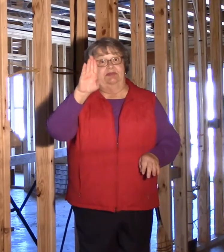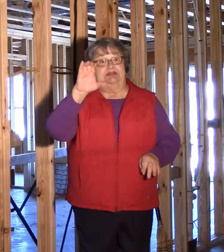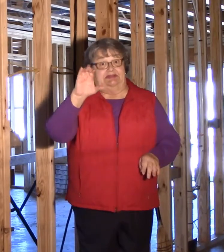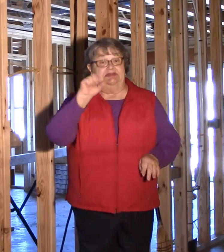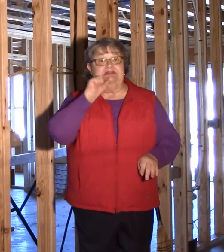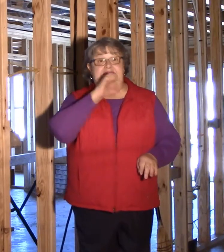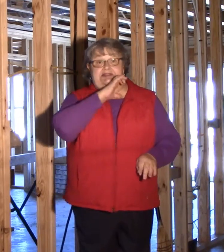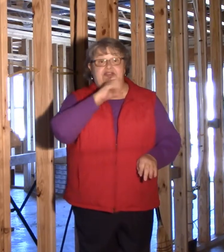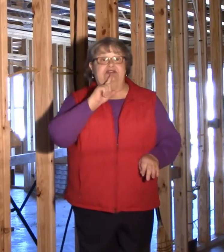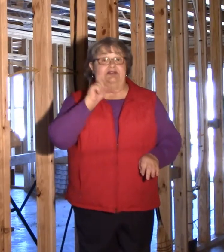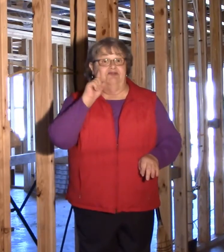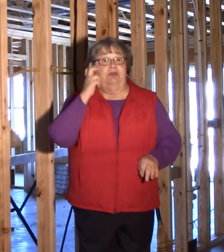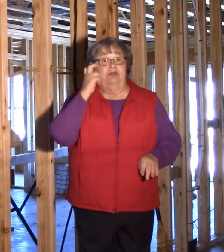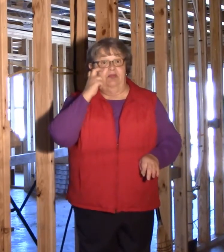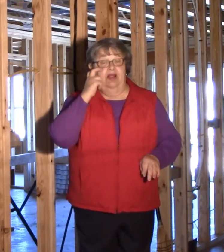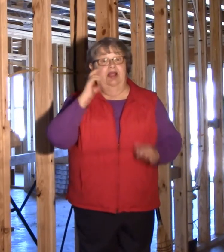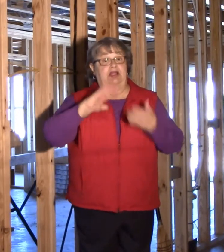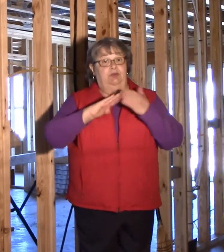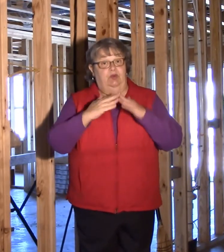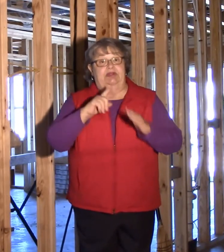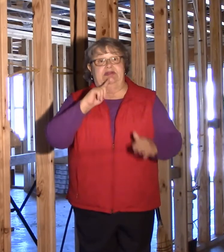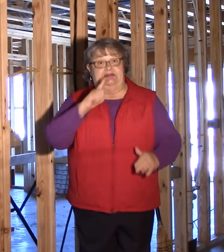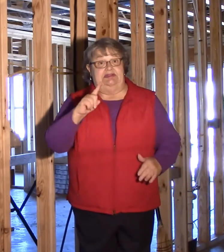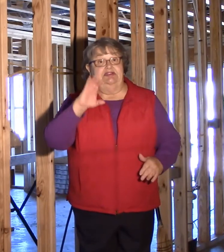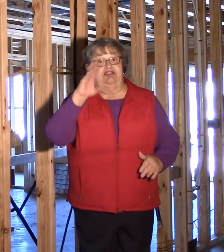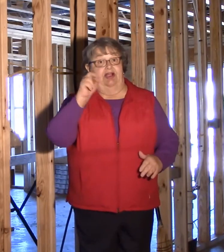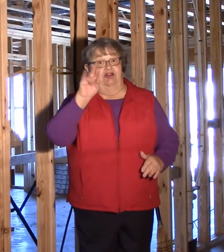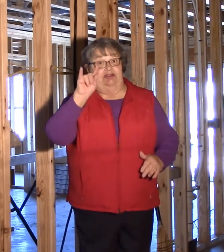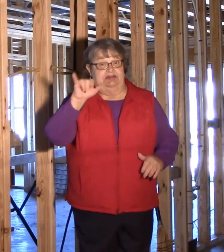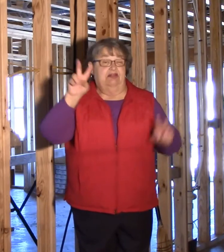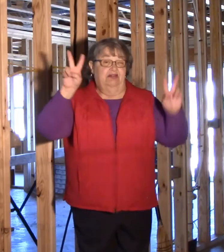This SDBC (Senior Deaf and Blind Community) is a charity.